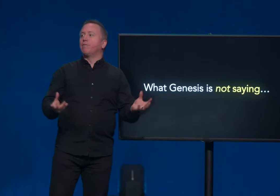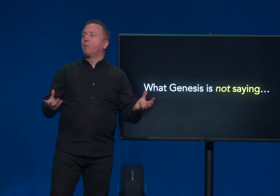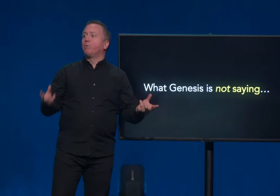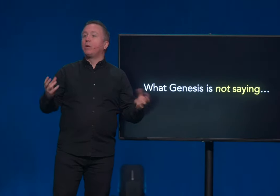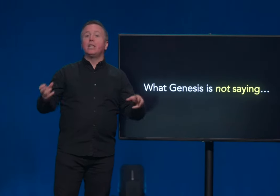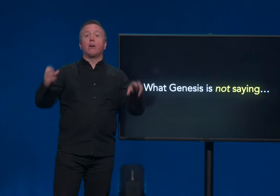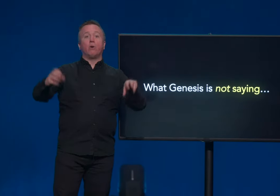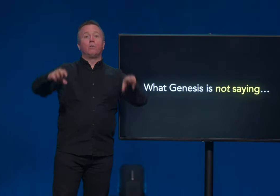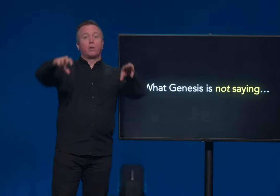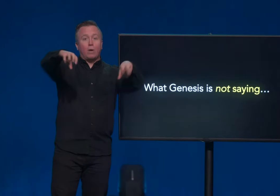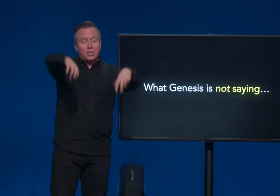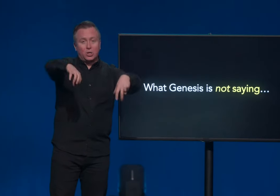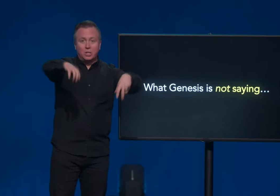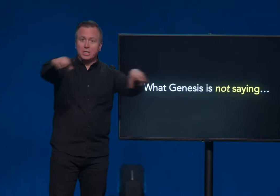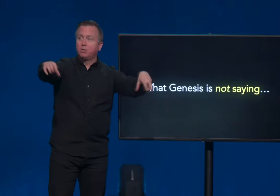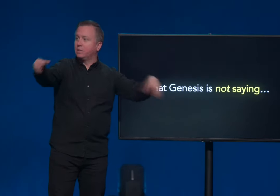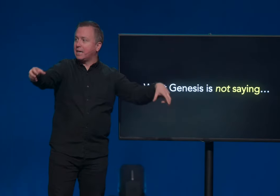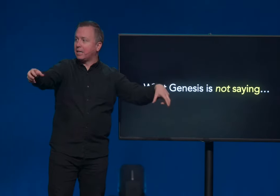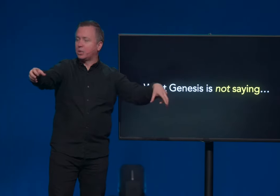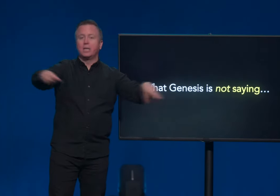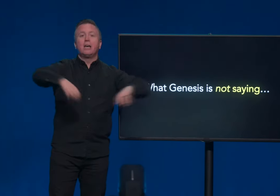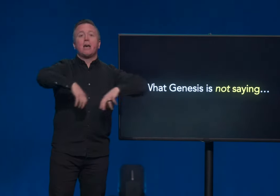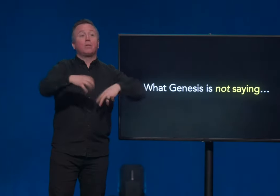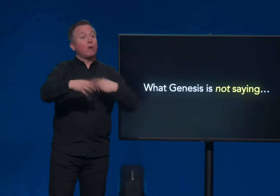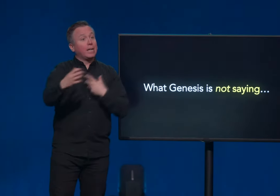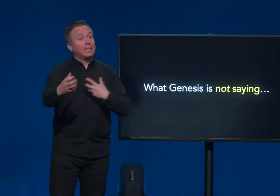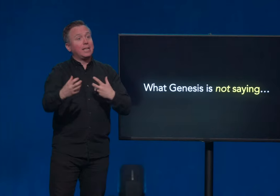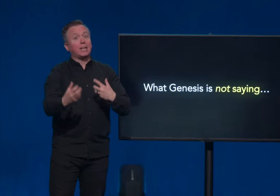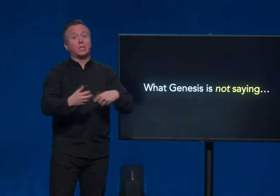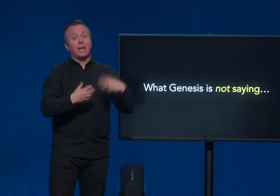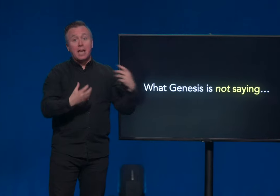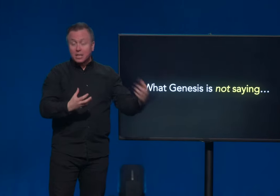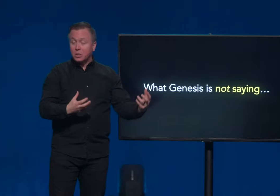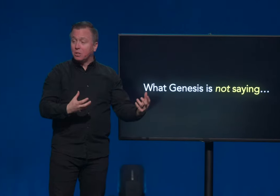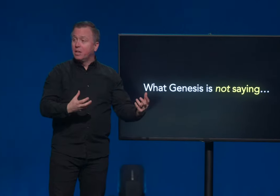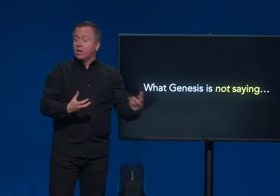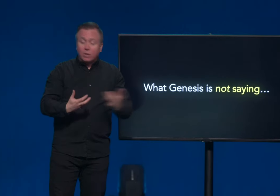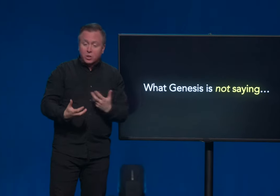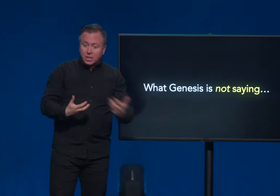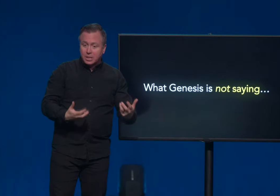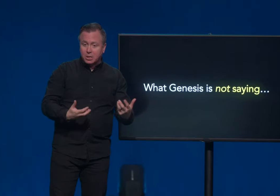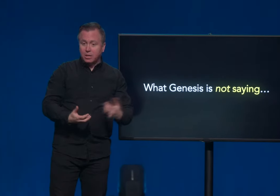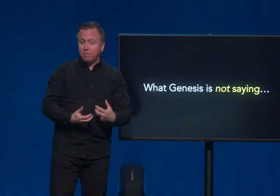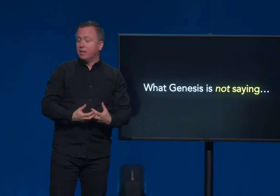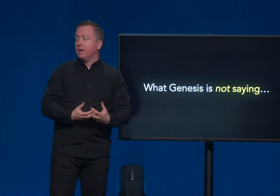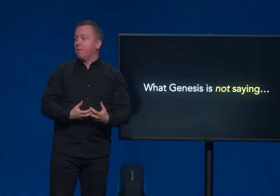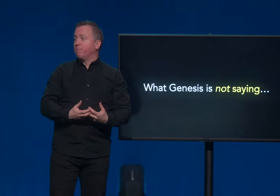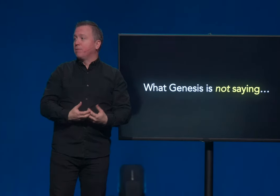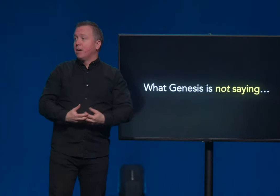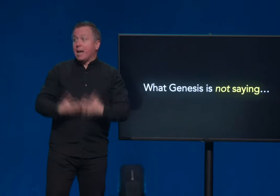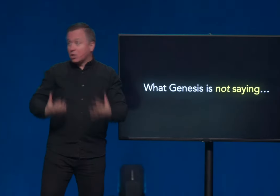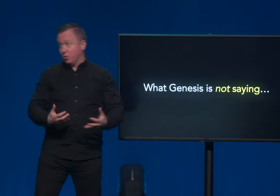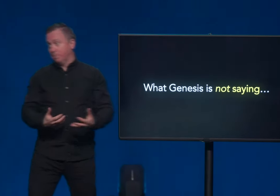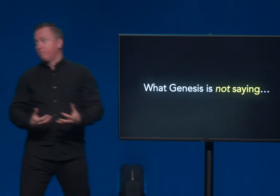If we read our own questions into a text and we try to get a text to answer questions that it's not even answering.